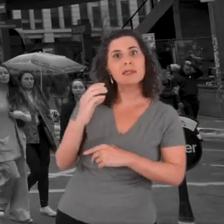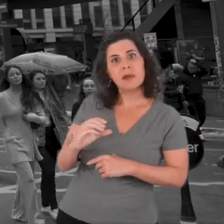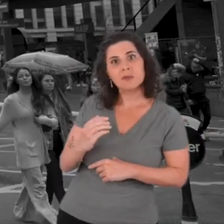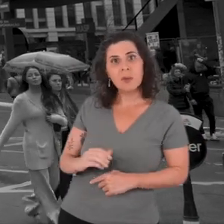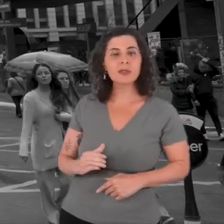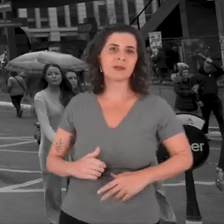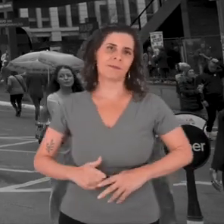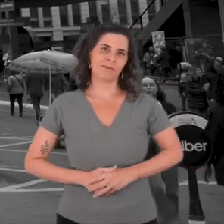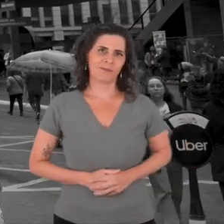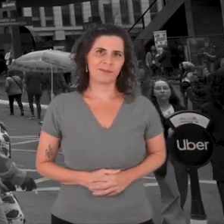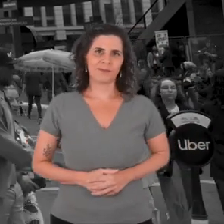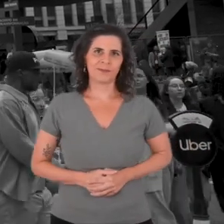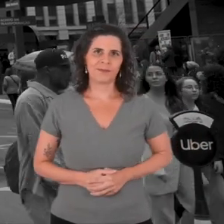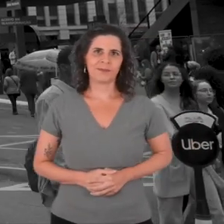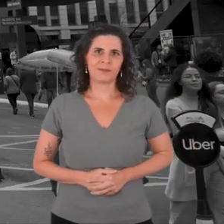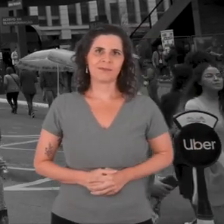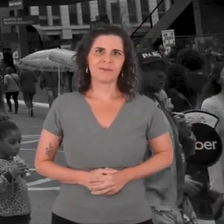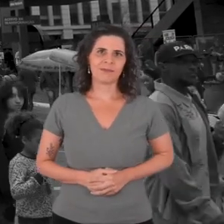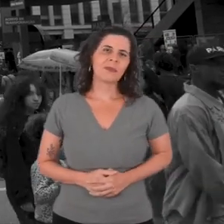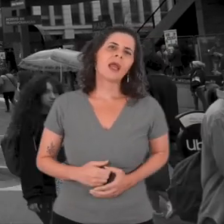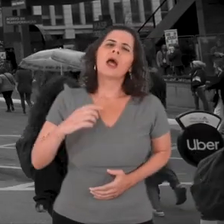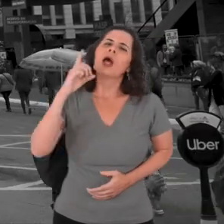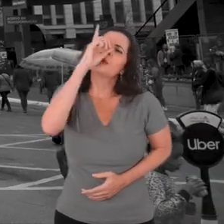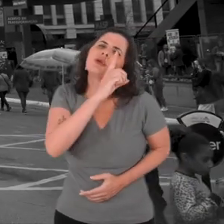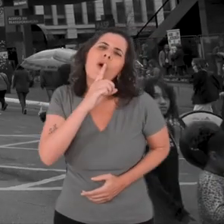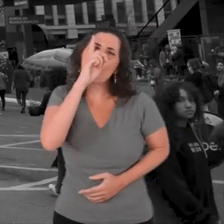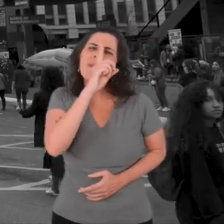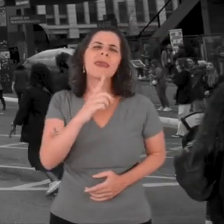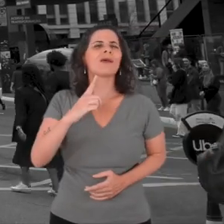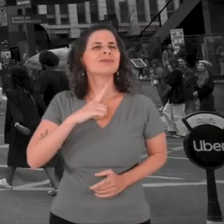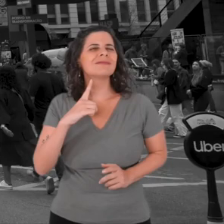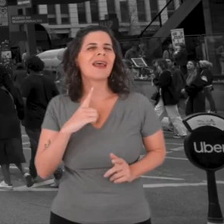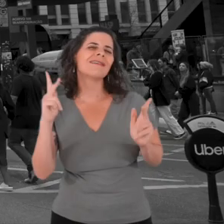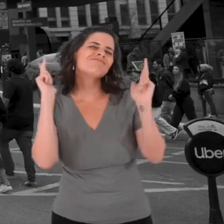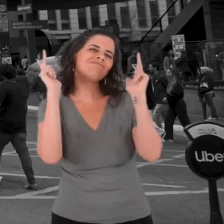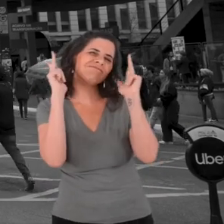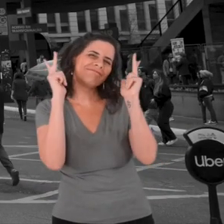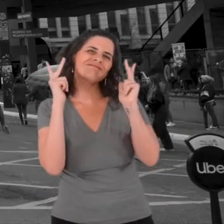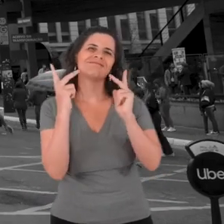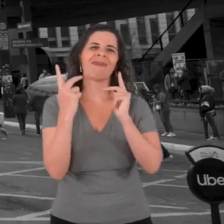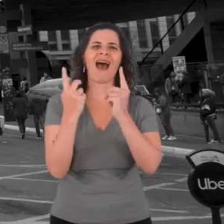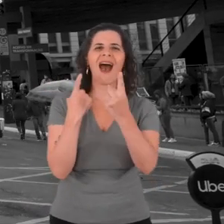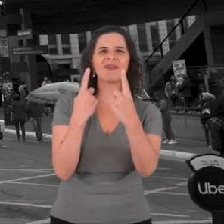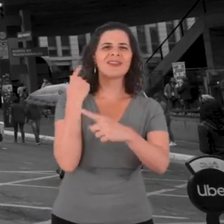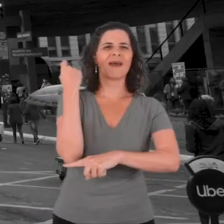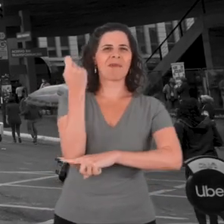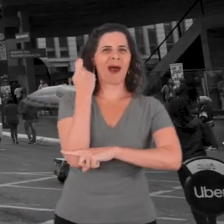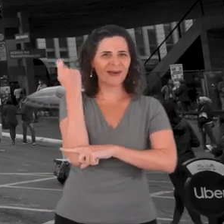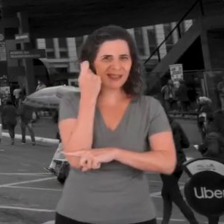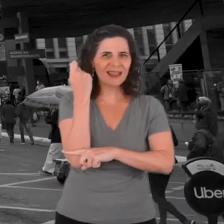On Sundays, leisure on Paulista Avenue, people walking dogs,